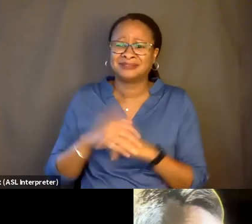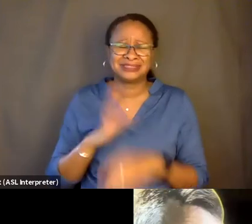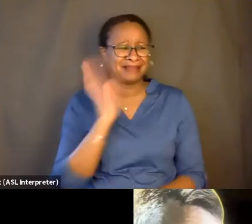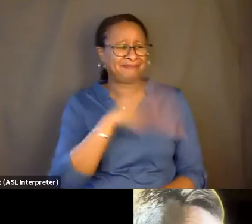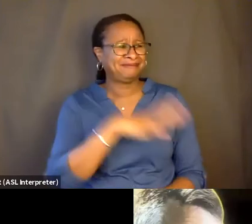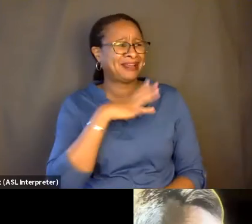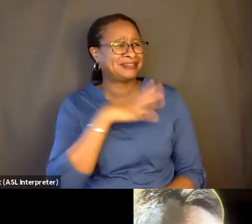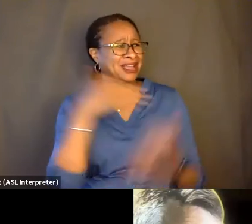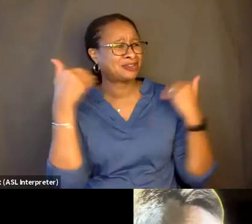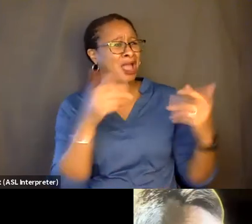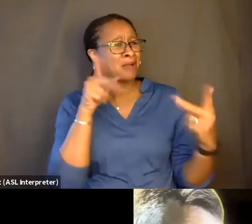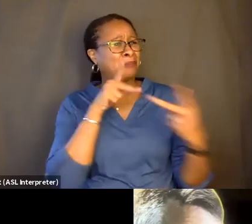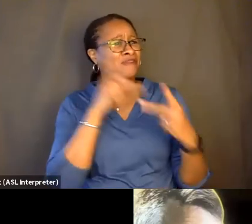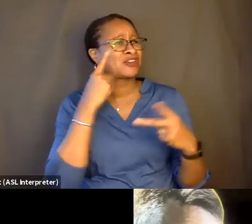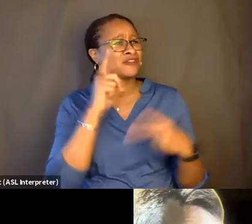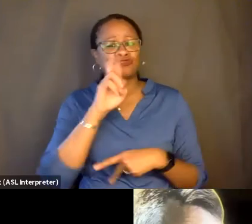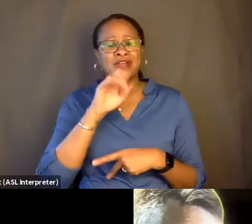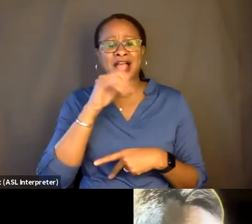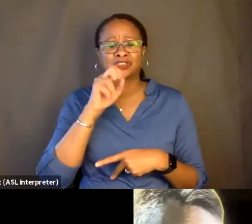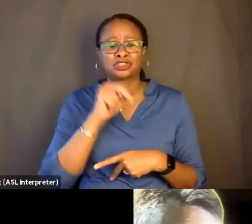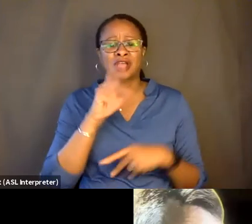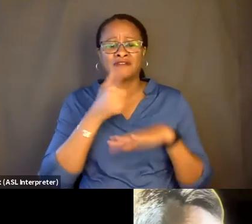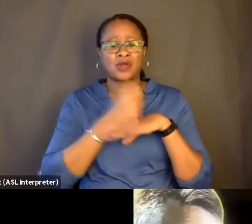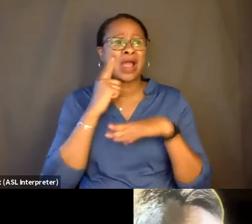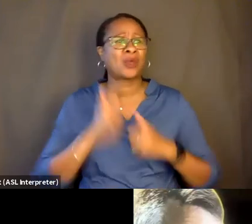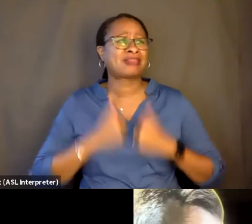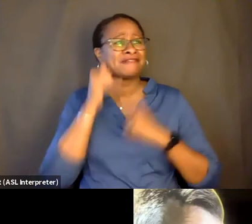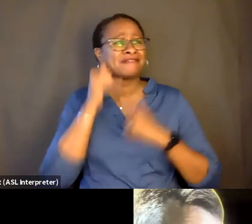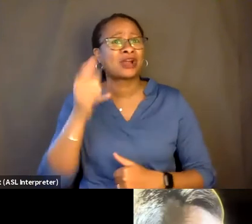It's perfect for reaction formation. I'll just live forever if you call it that.